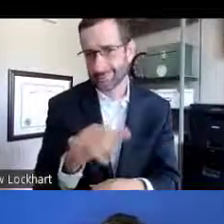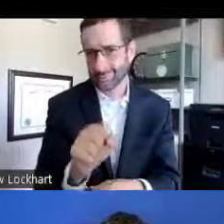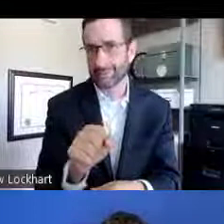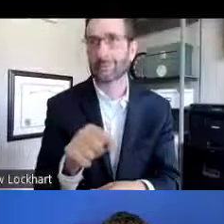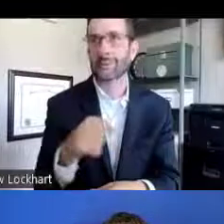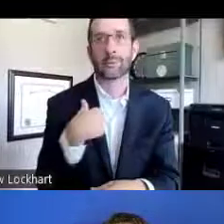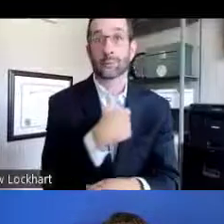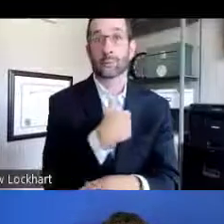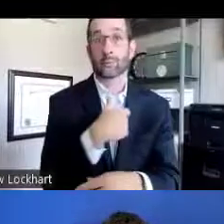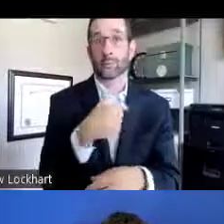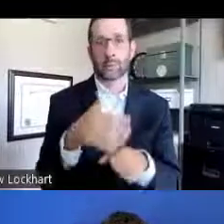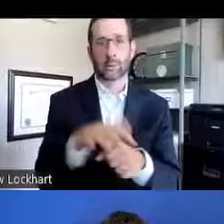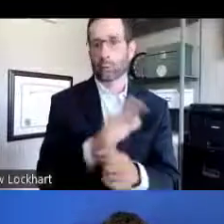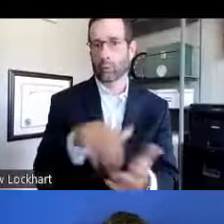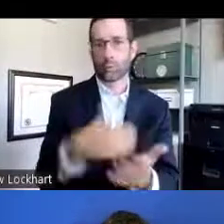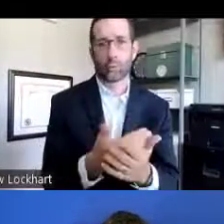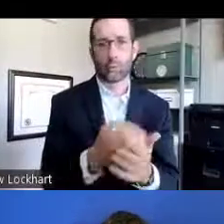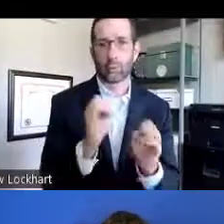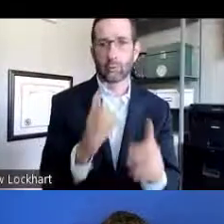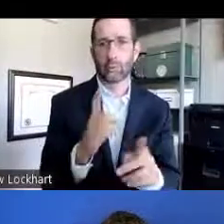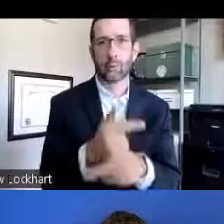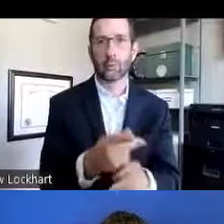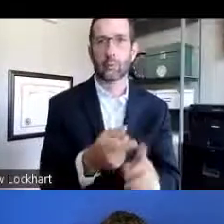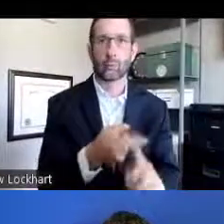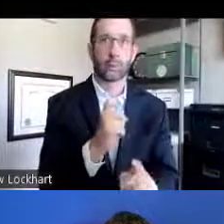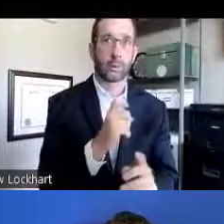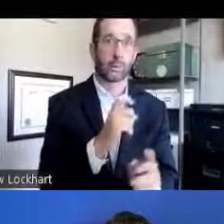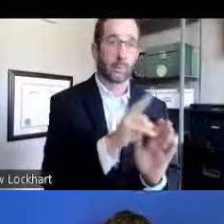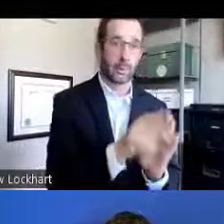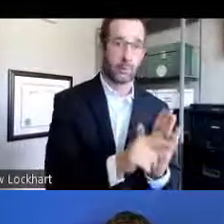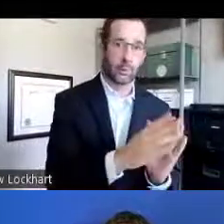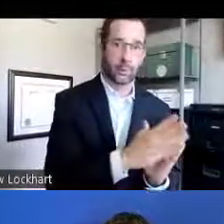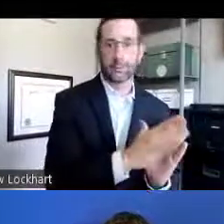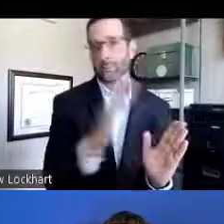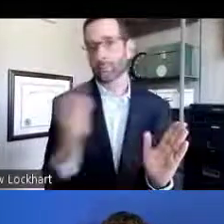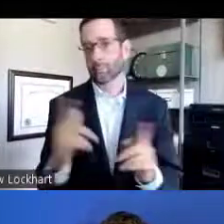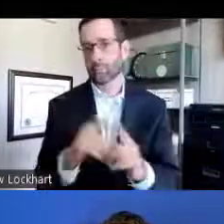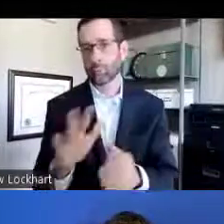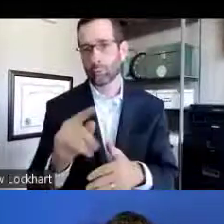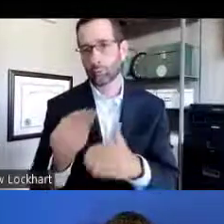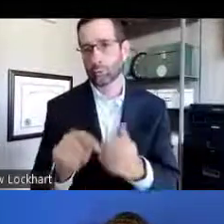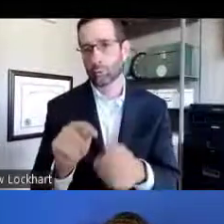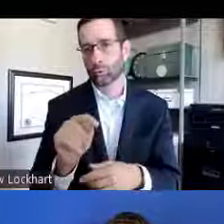and the answer is yes. We will cover undergrad loans. All educational loans from undergrad up